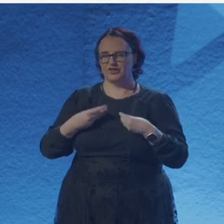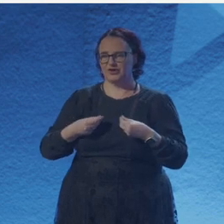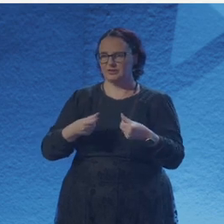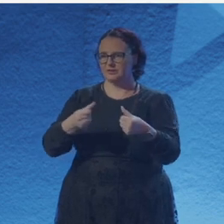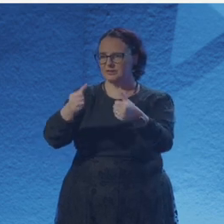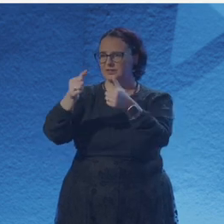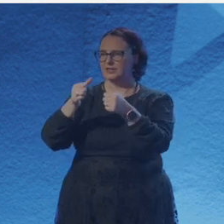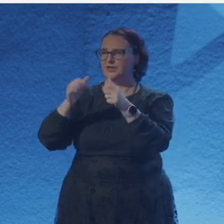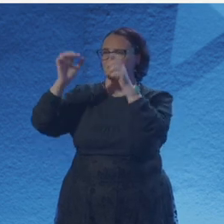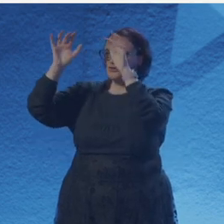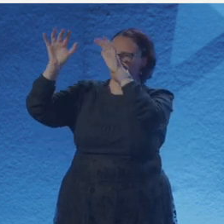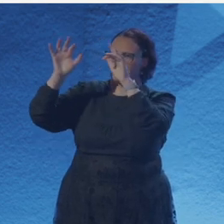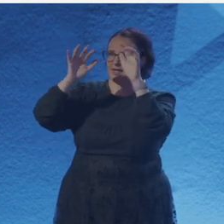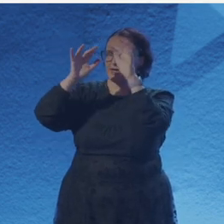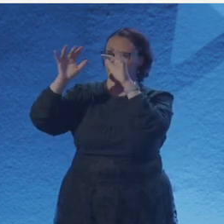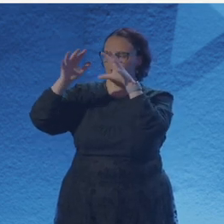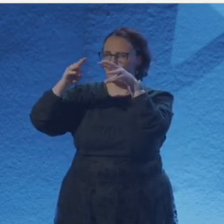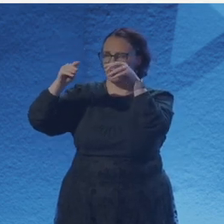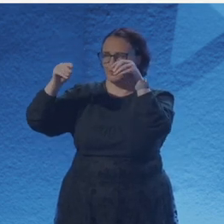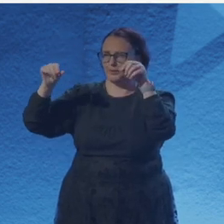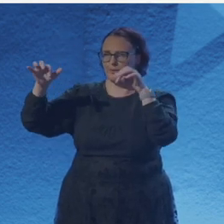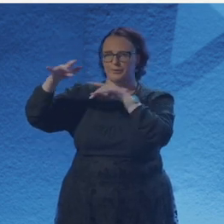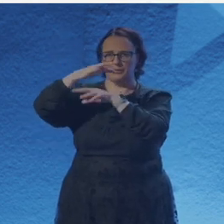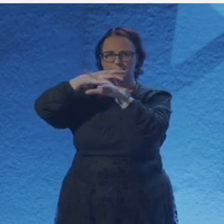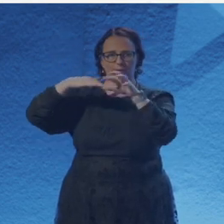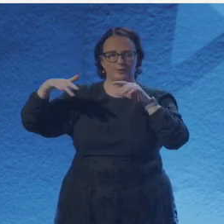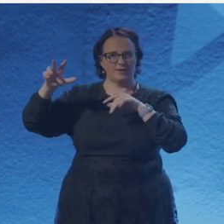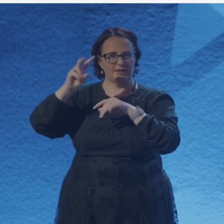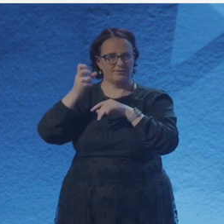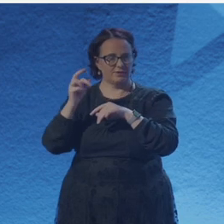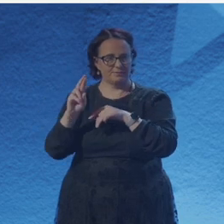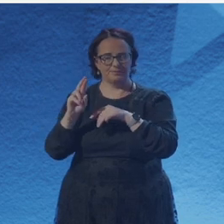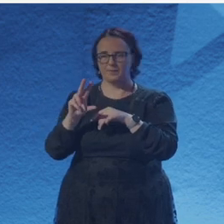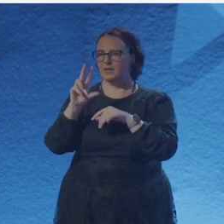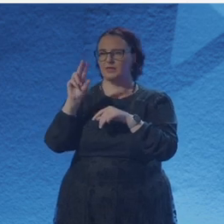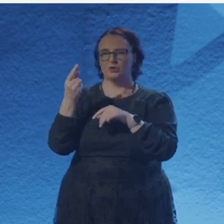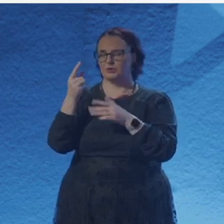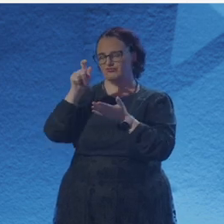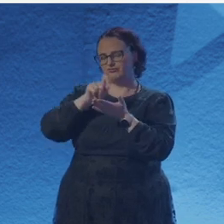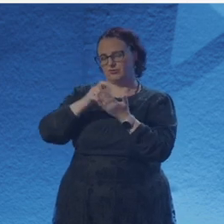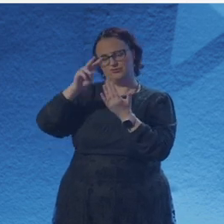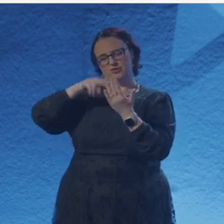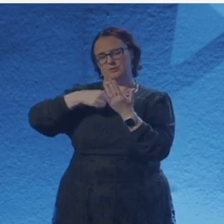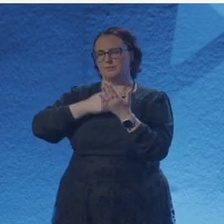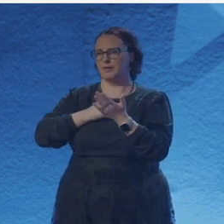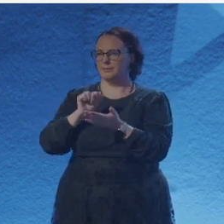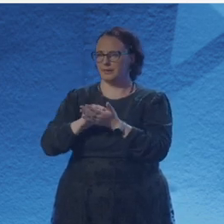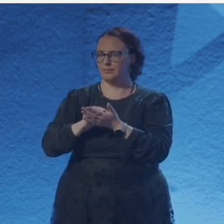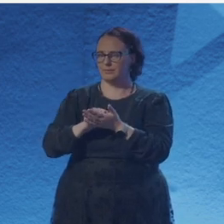and would be again. Forests wrestle fire, crops become dust,